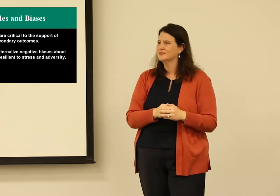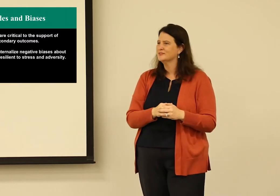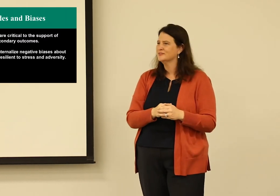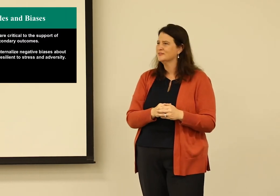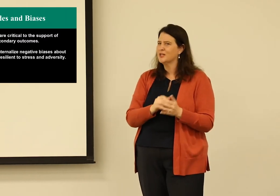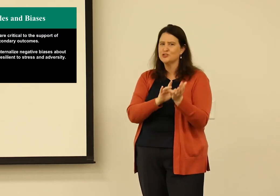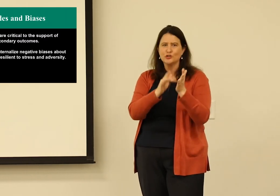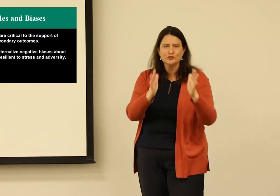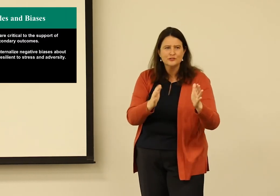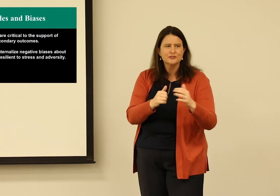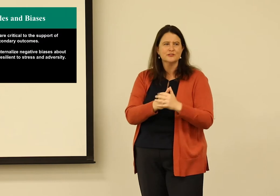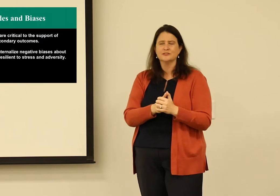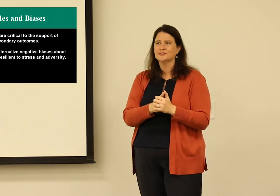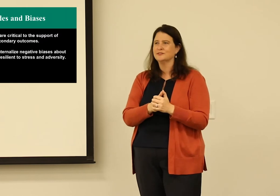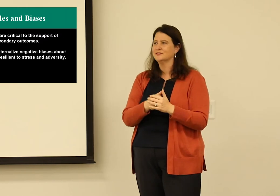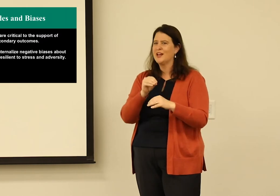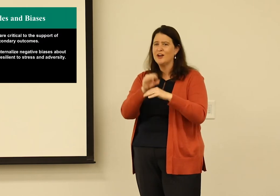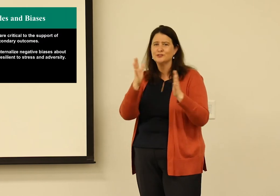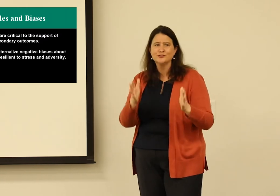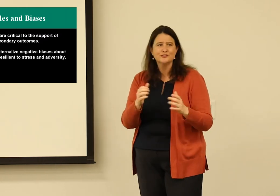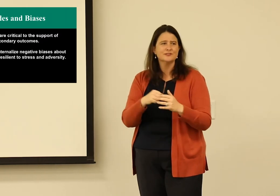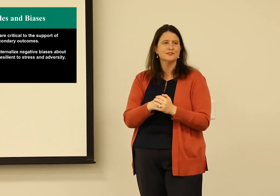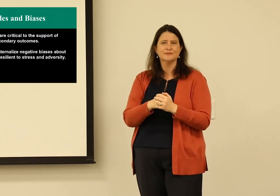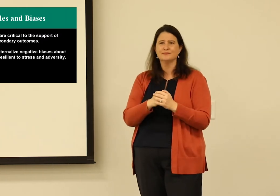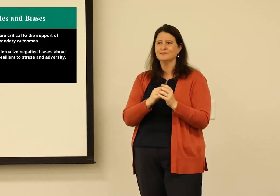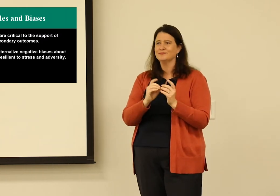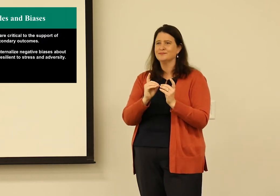These are people who are my teachers, my doctors, my advisers,